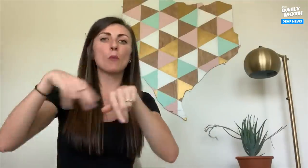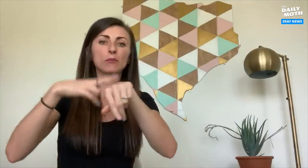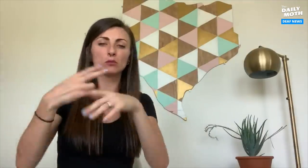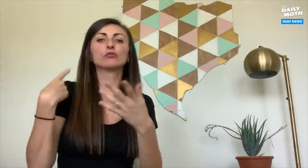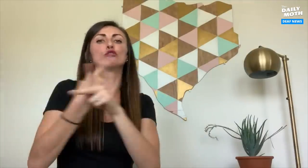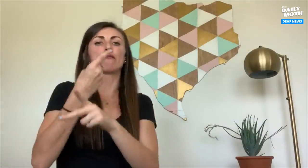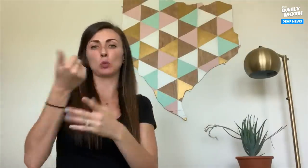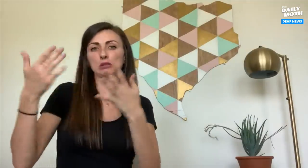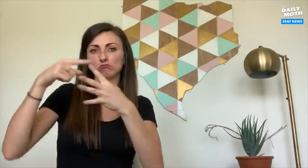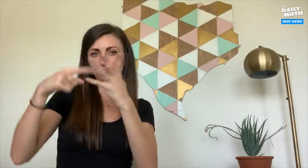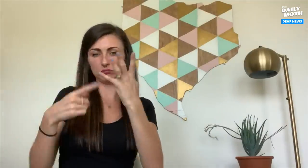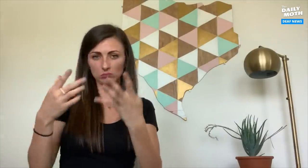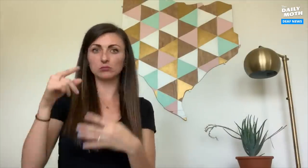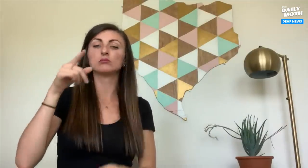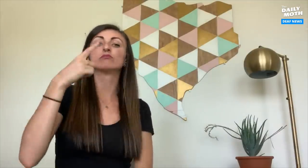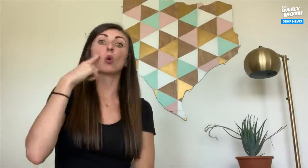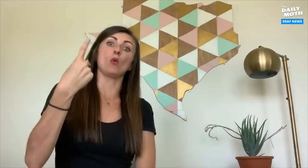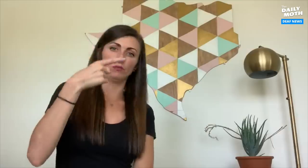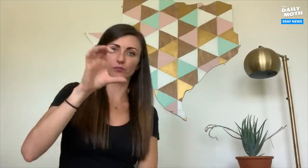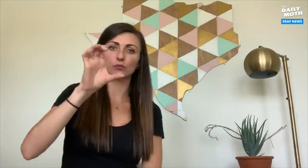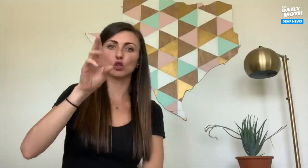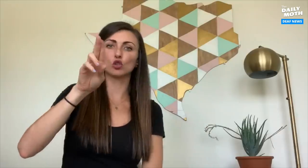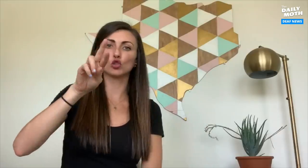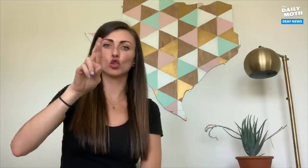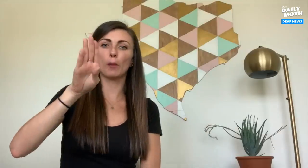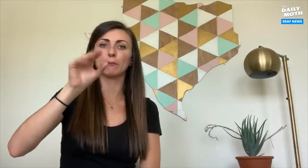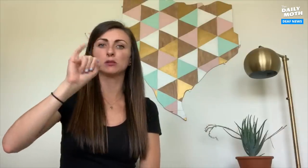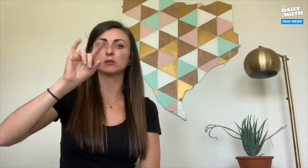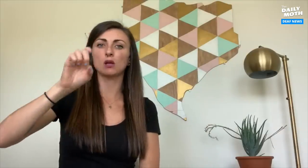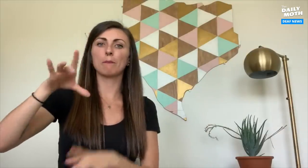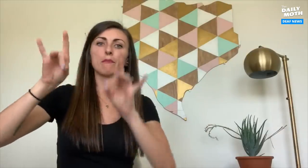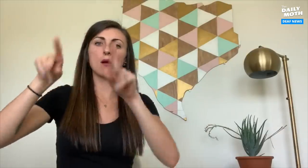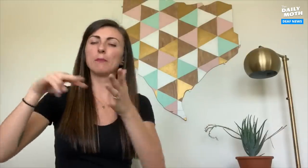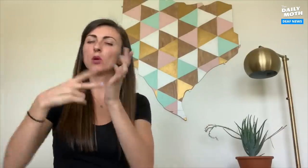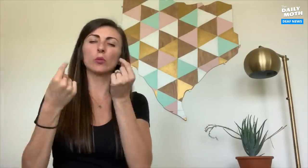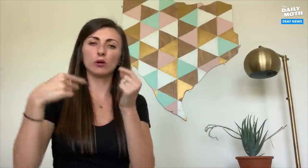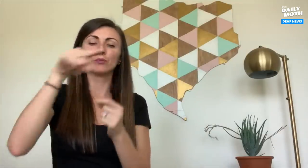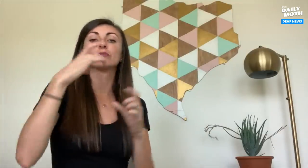adapt to the new normal. We figured out a few things and one idea was to incorporate the curbside pickup concept.